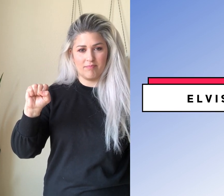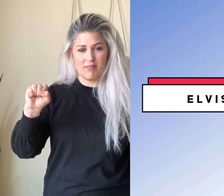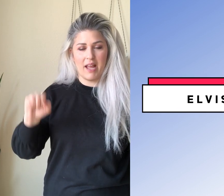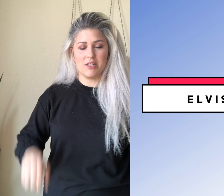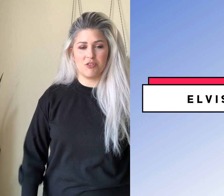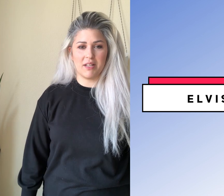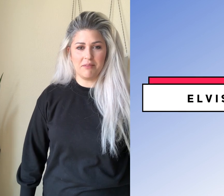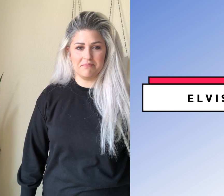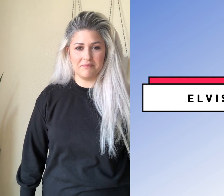Okay, let's do it again.